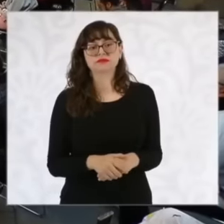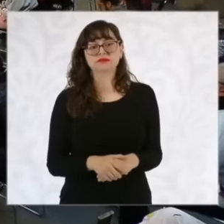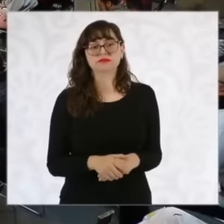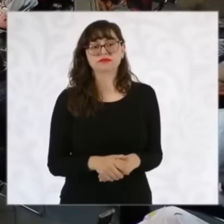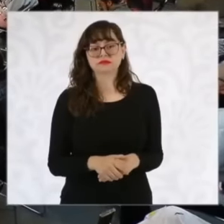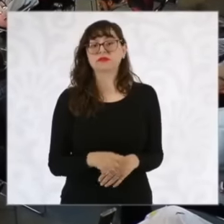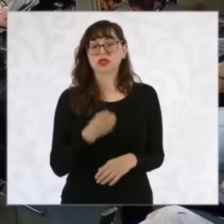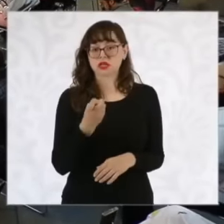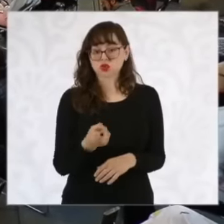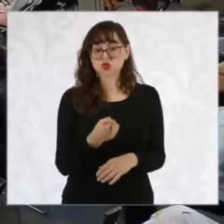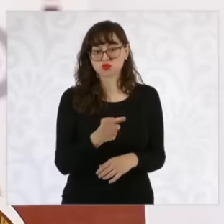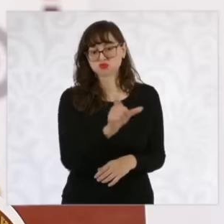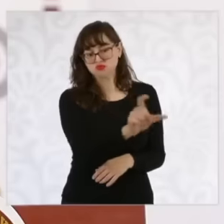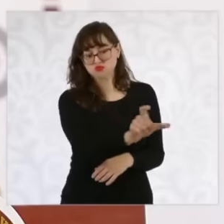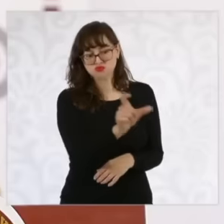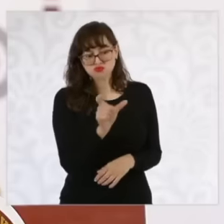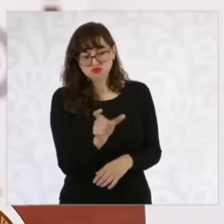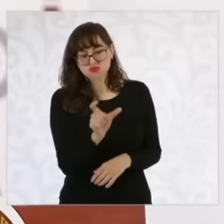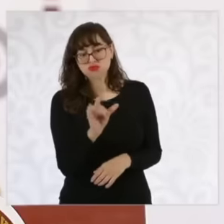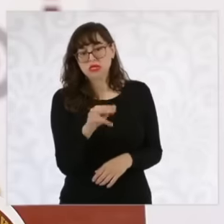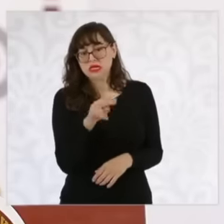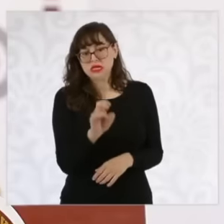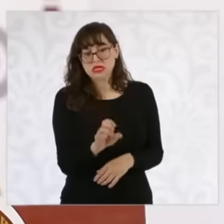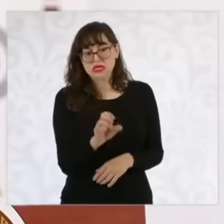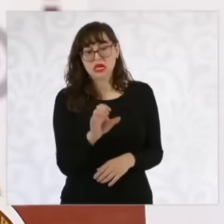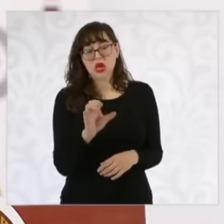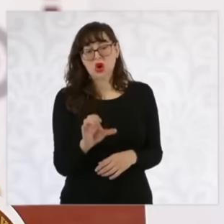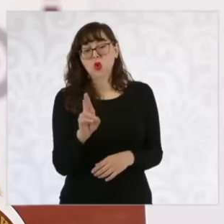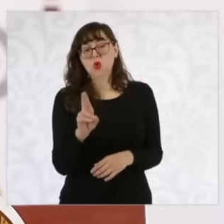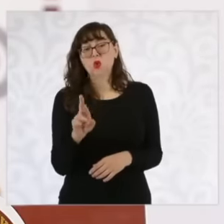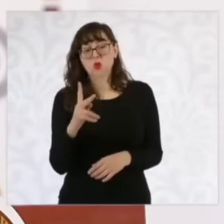they are asked for an official identification and their cur that is what is being asked